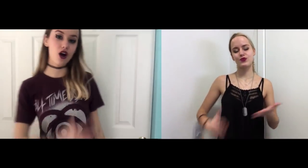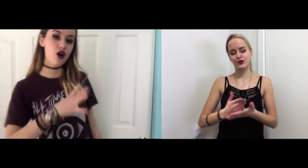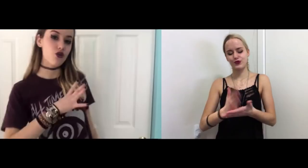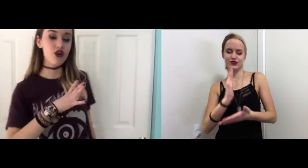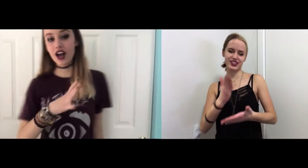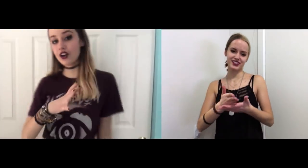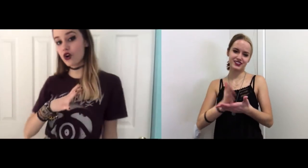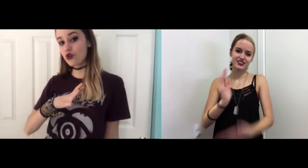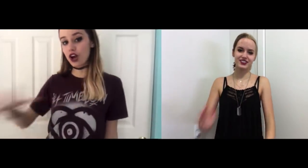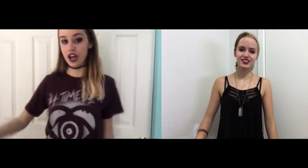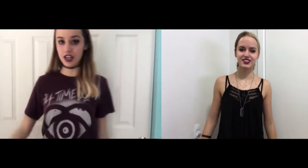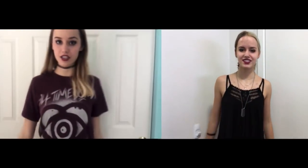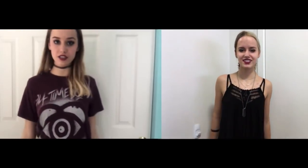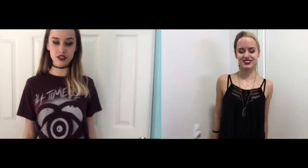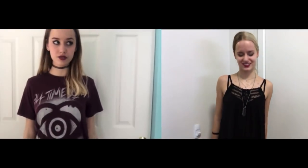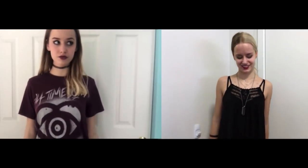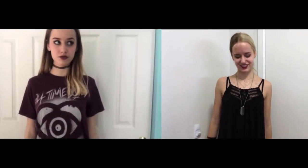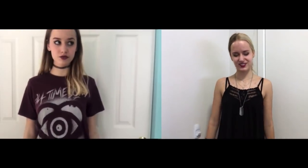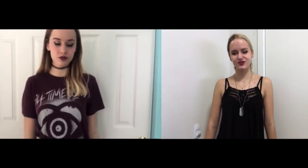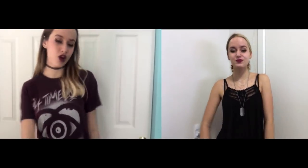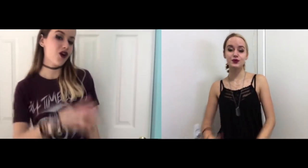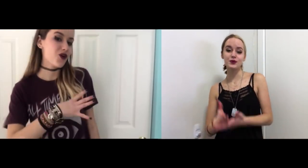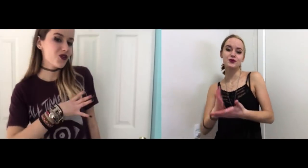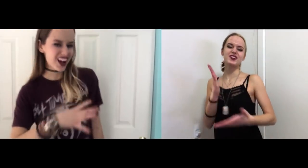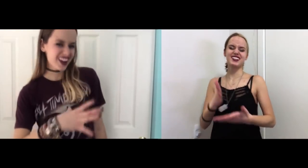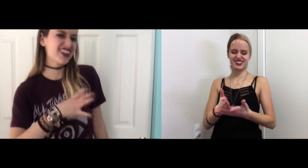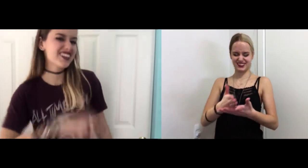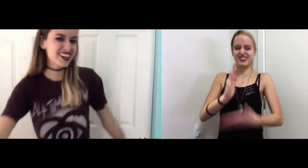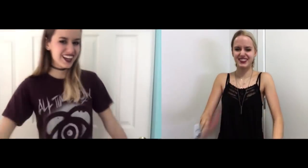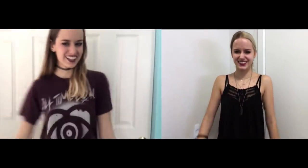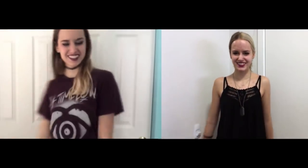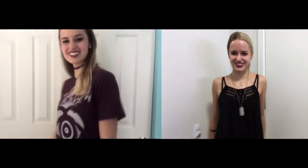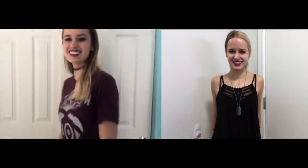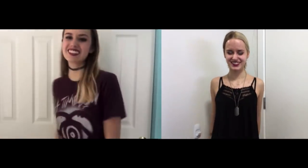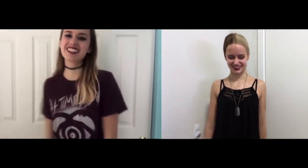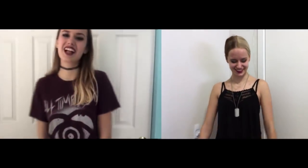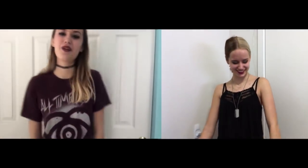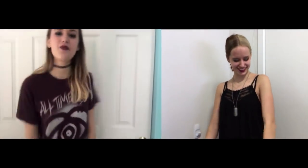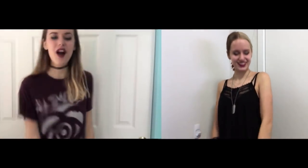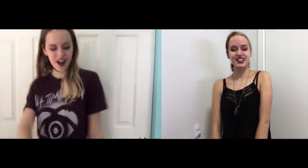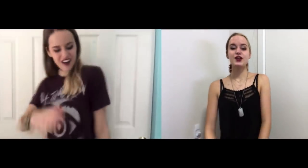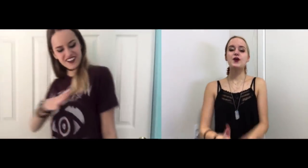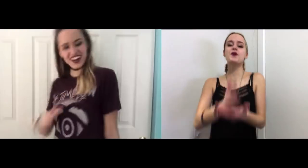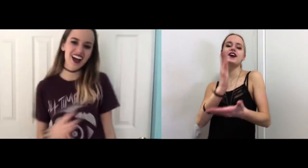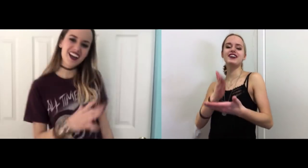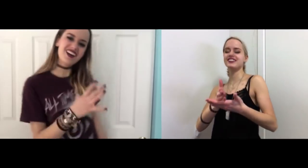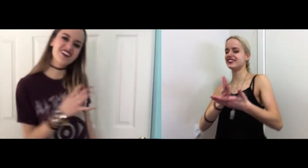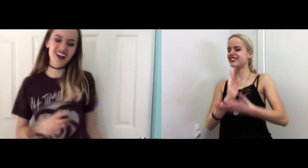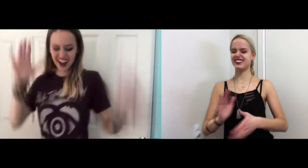Alright, alright Alright, alright!